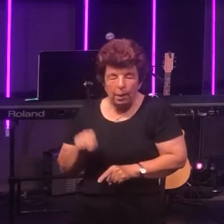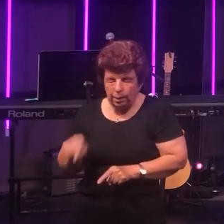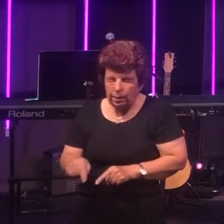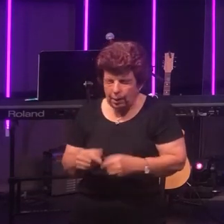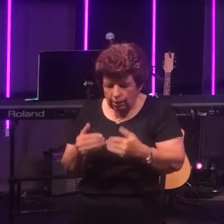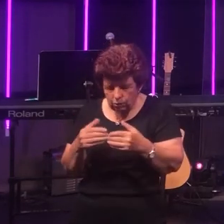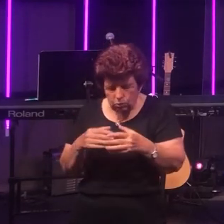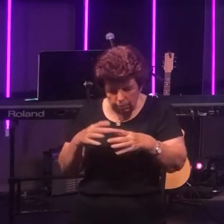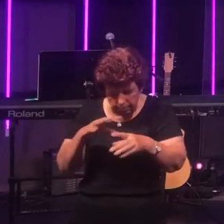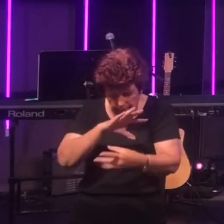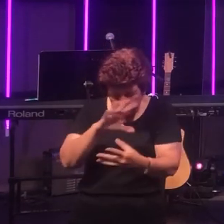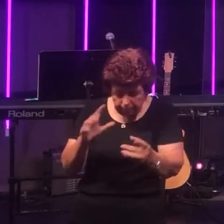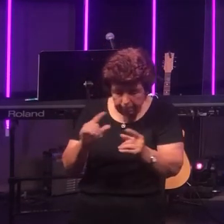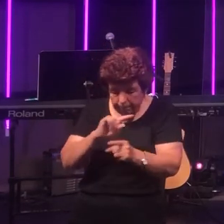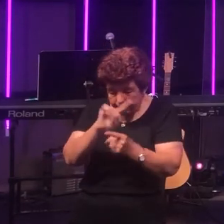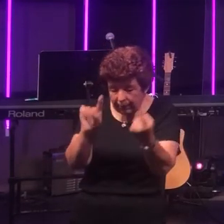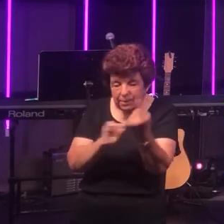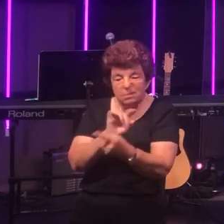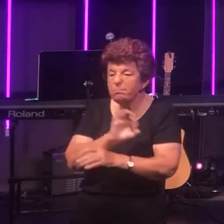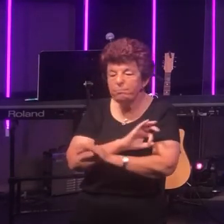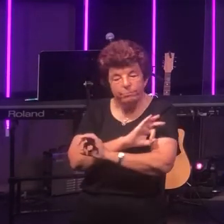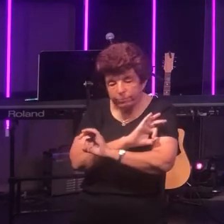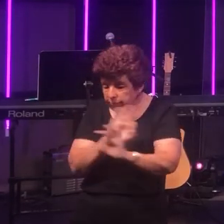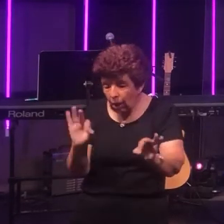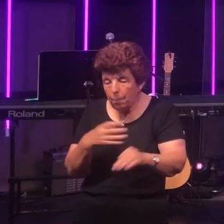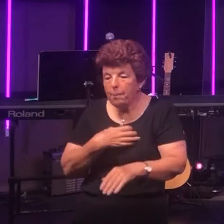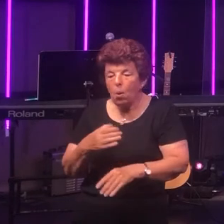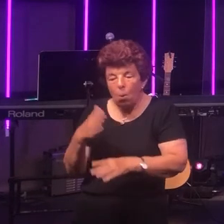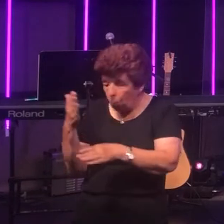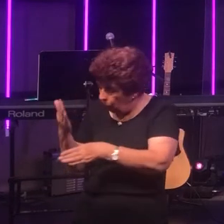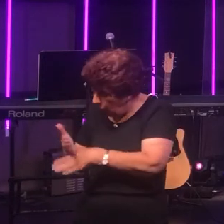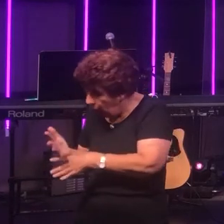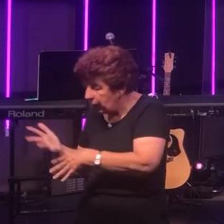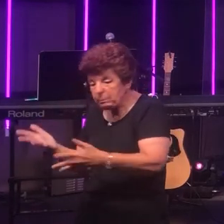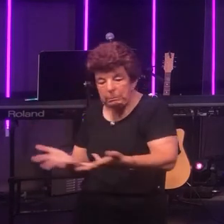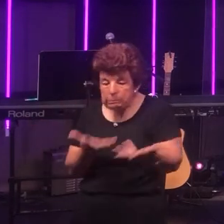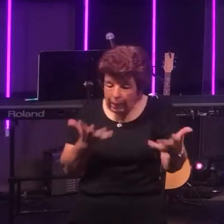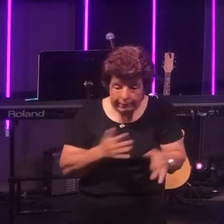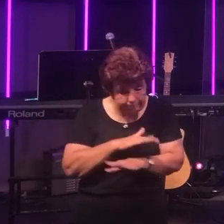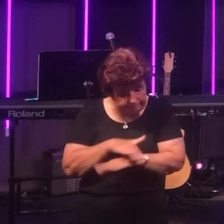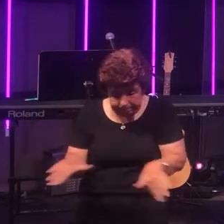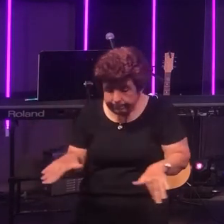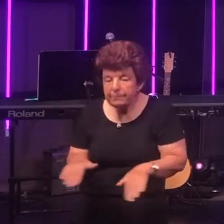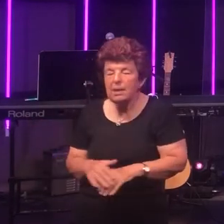gatherings can be no more whether it be work or play. But another impact has been